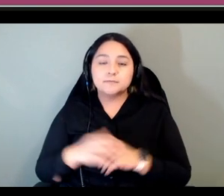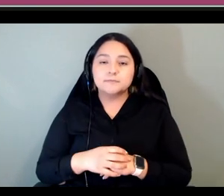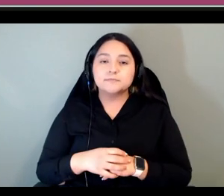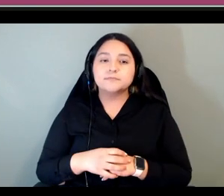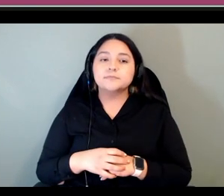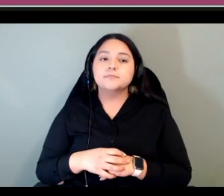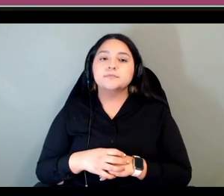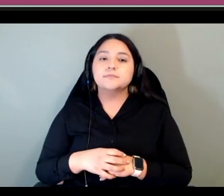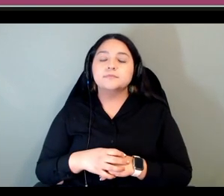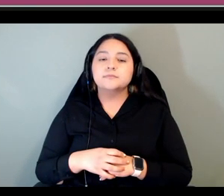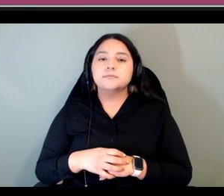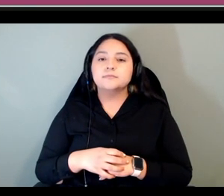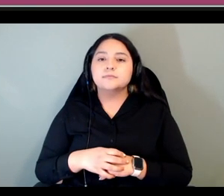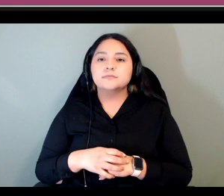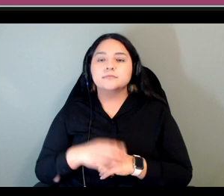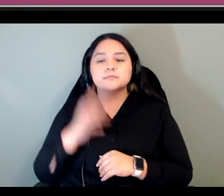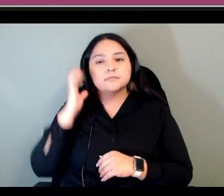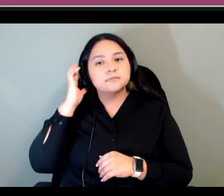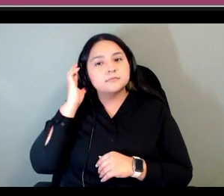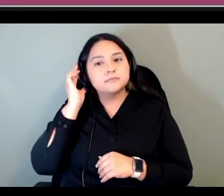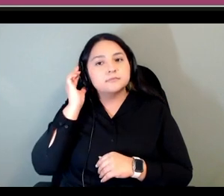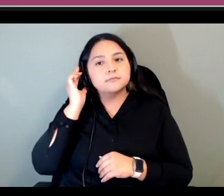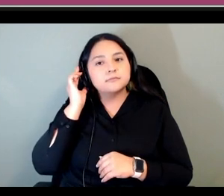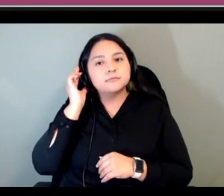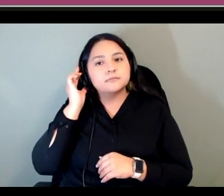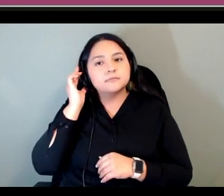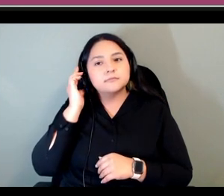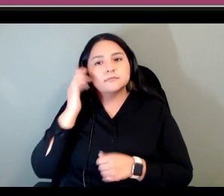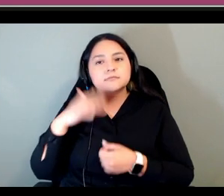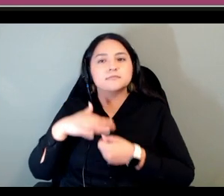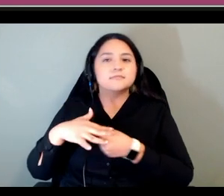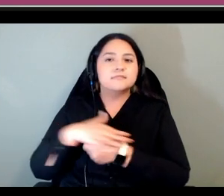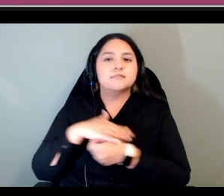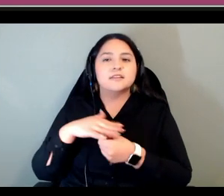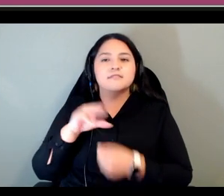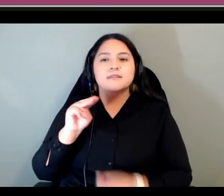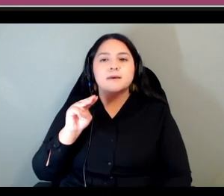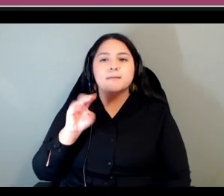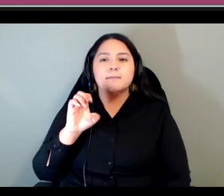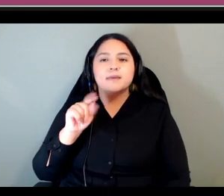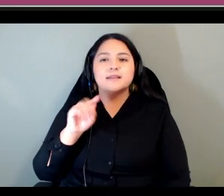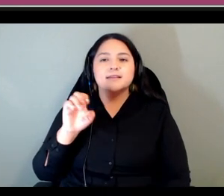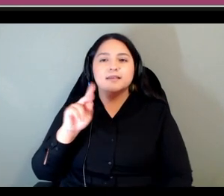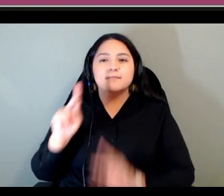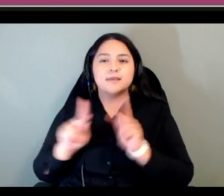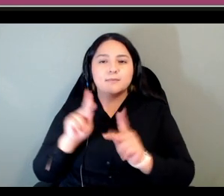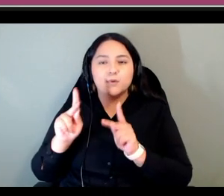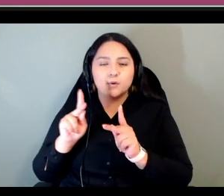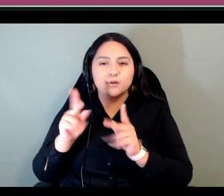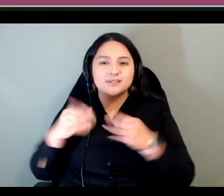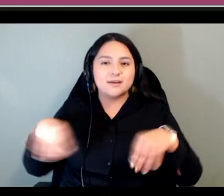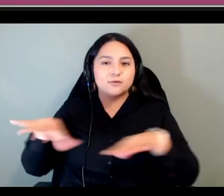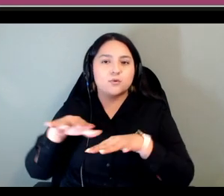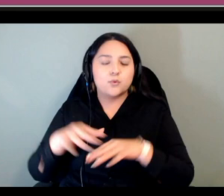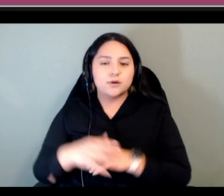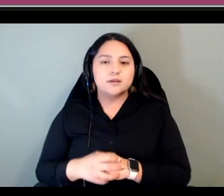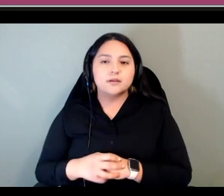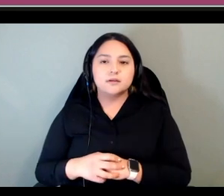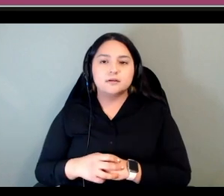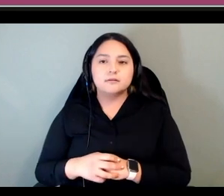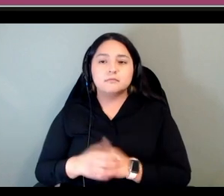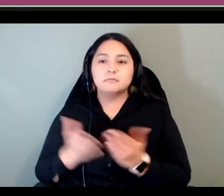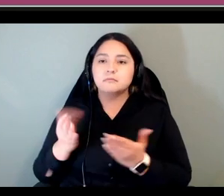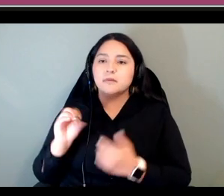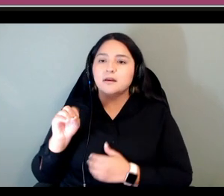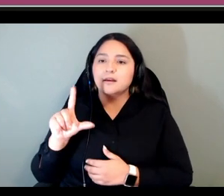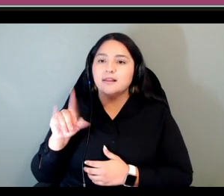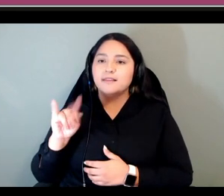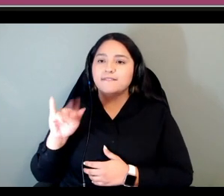so camperville is located in the homelands of the metis people and also on tree two territory